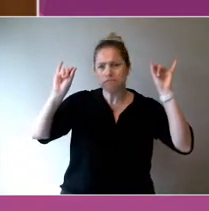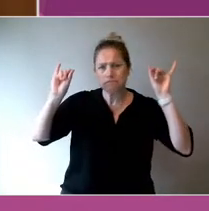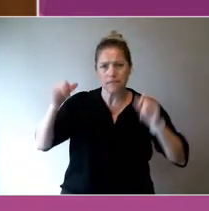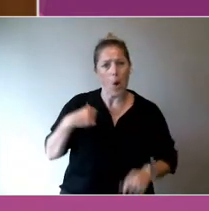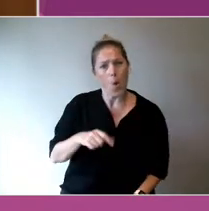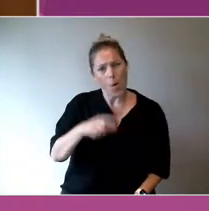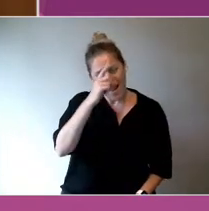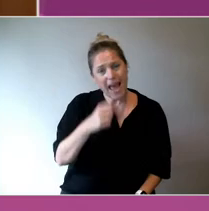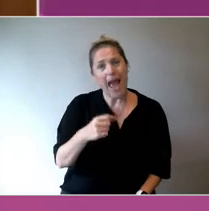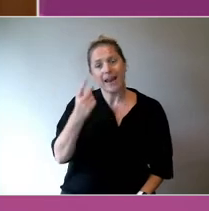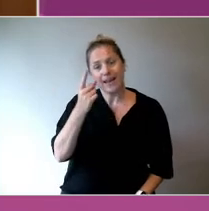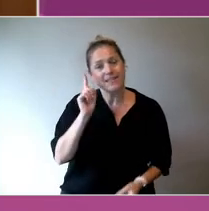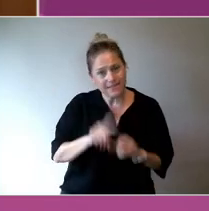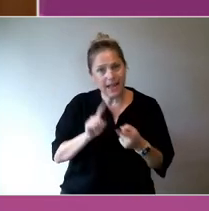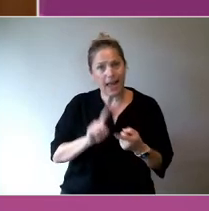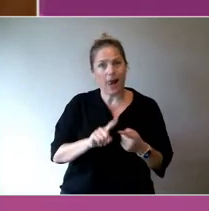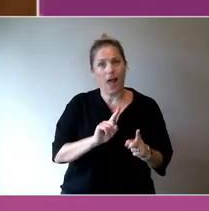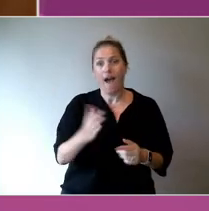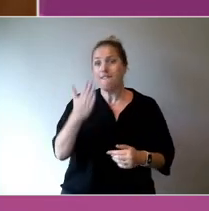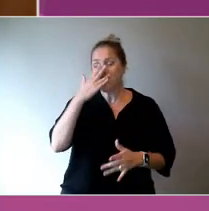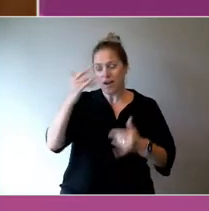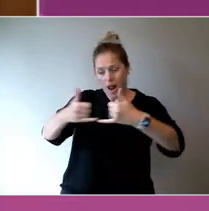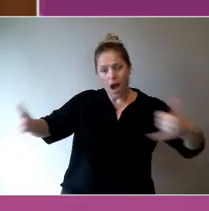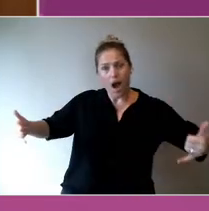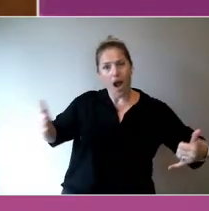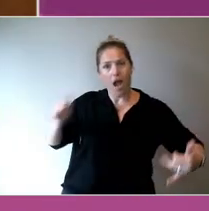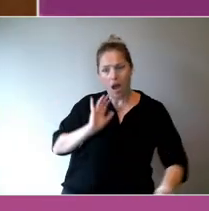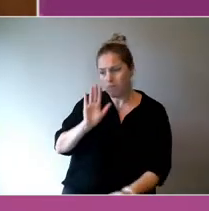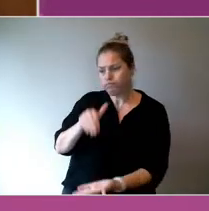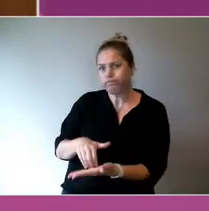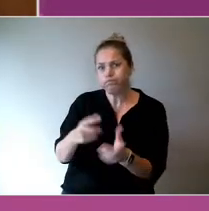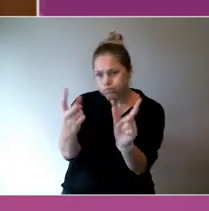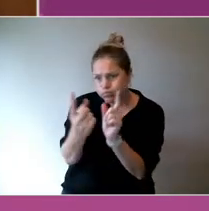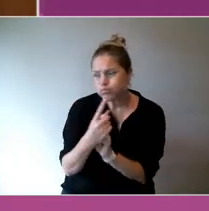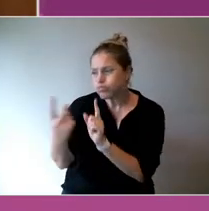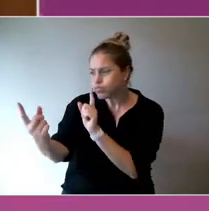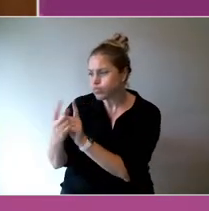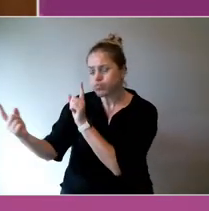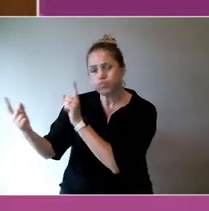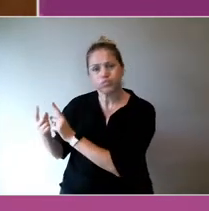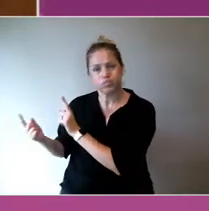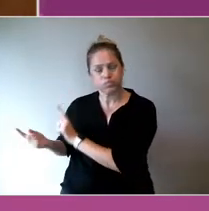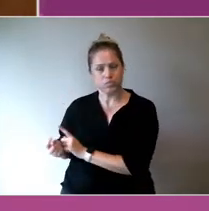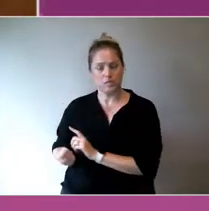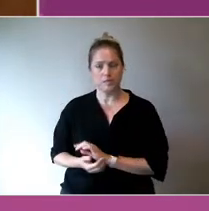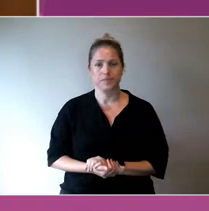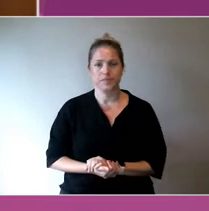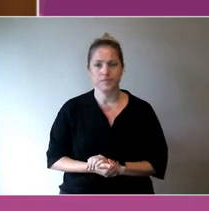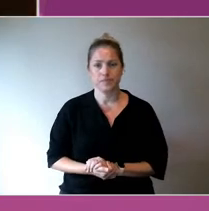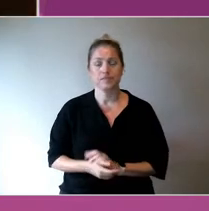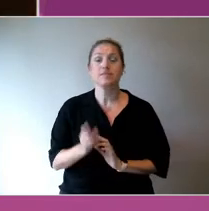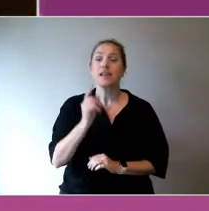In fact, what motivated me when we founded the Big Anxiety, there was a Sydney biennial